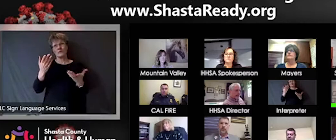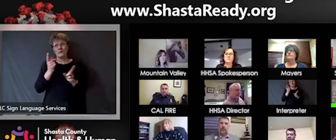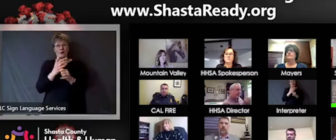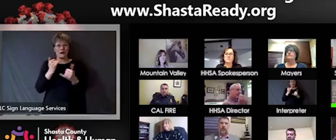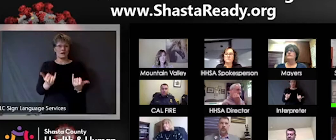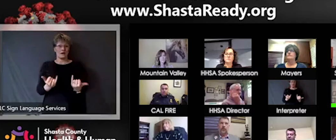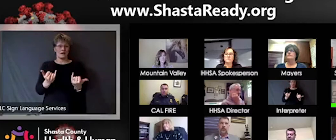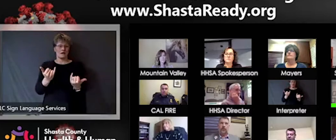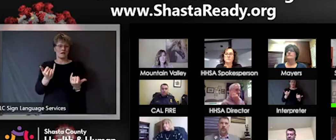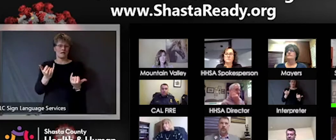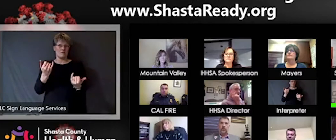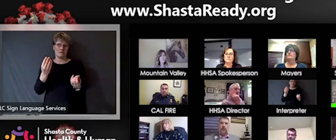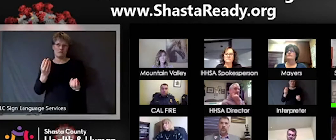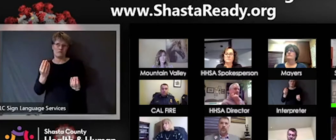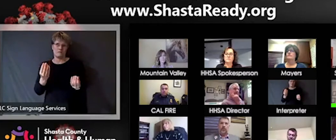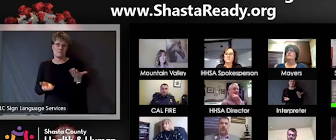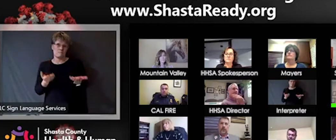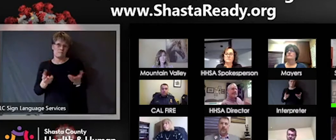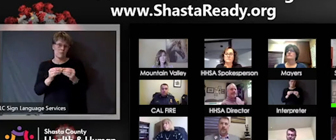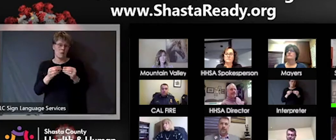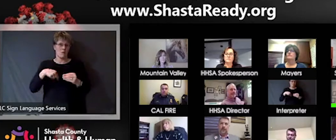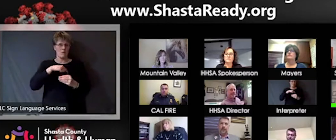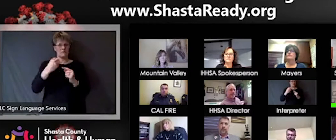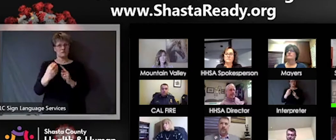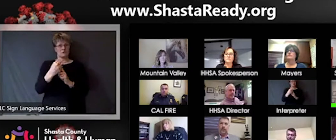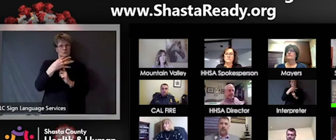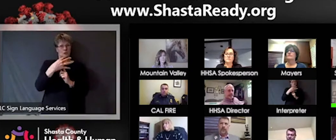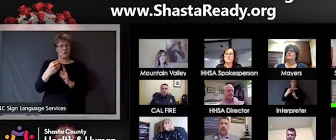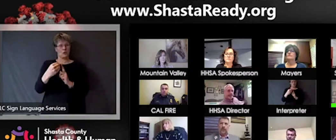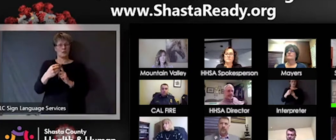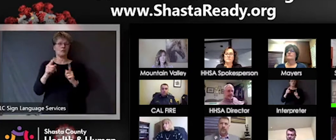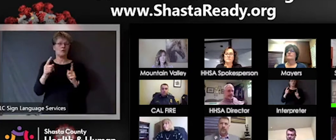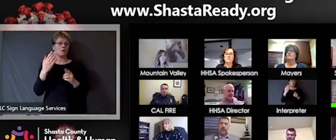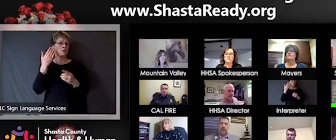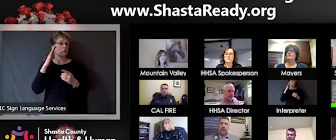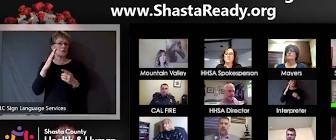because you don't really know when you were exposed, but we know there's